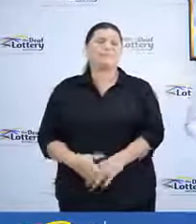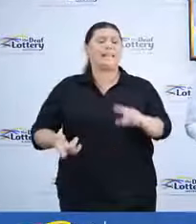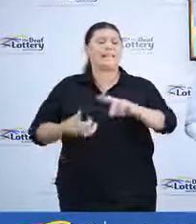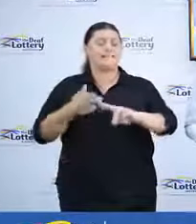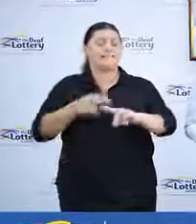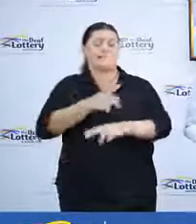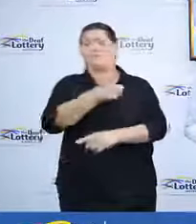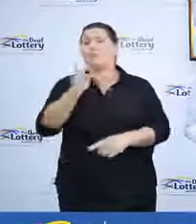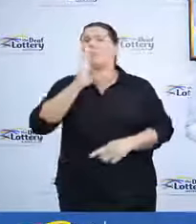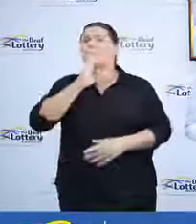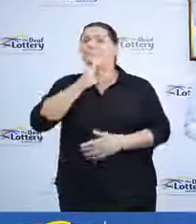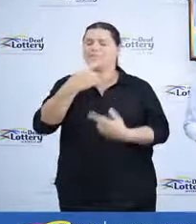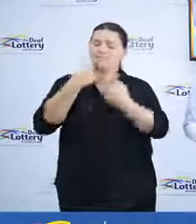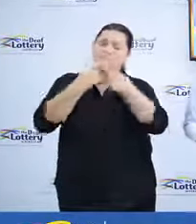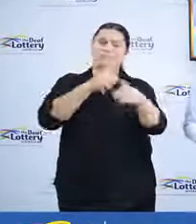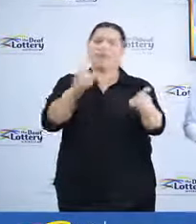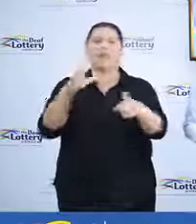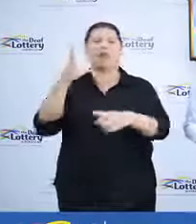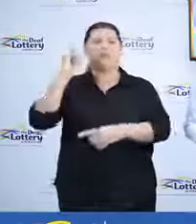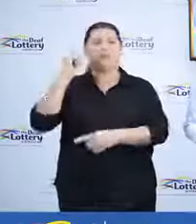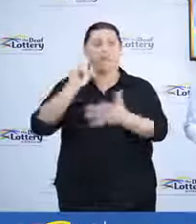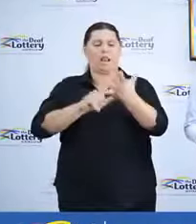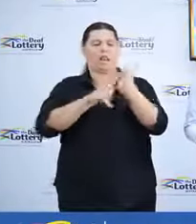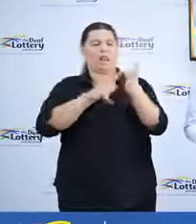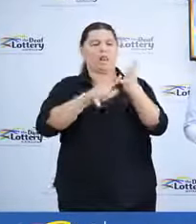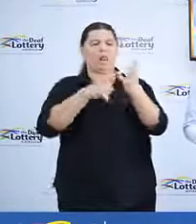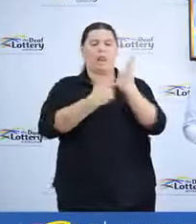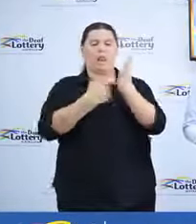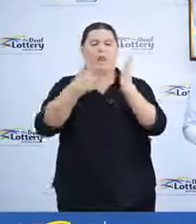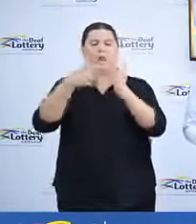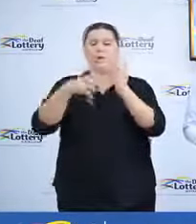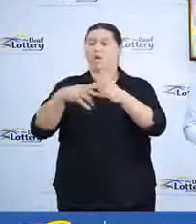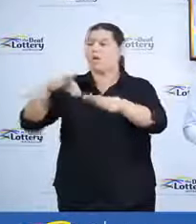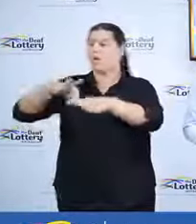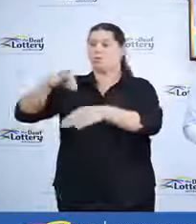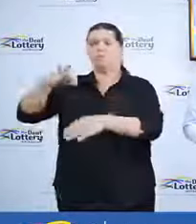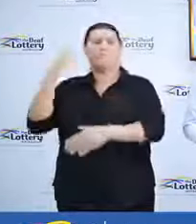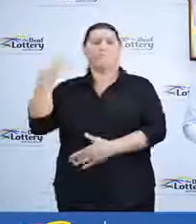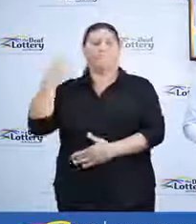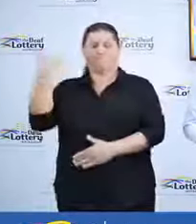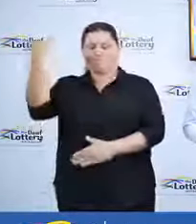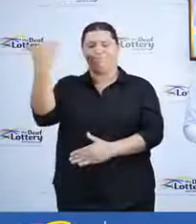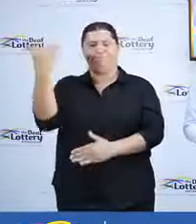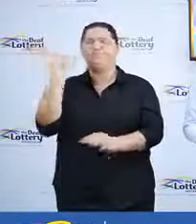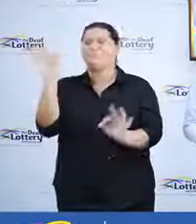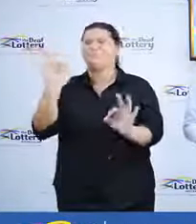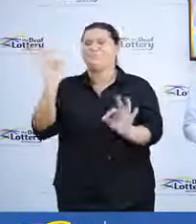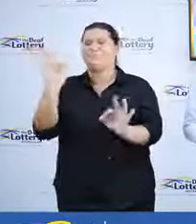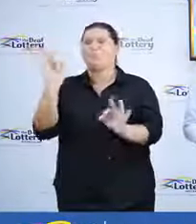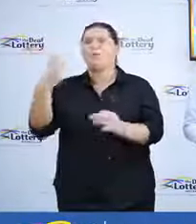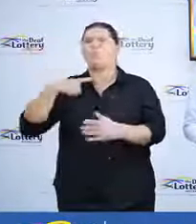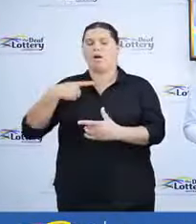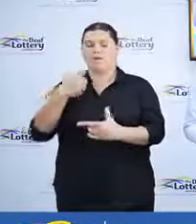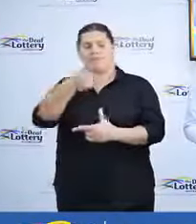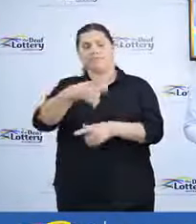For those of you who missed our news the other week, Lauren will no longer be hosting the live draws. She's been given the opportunity to work in the Language